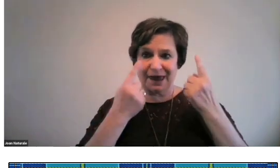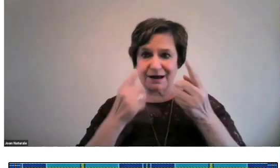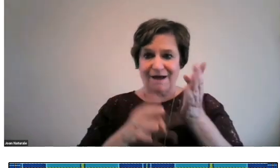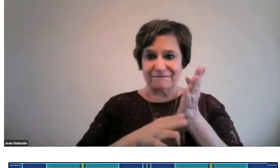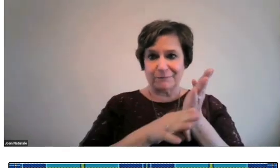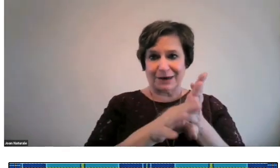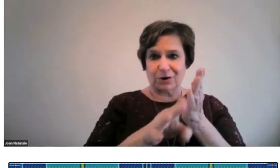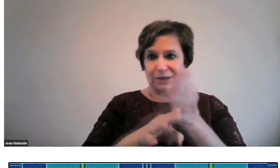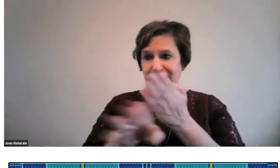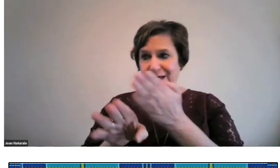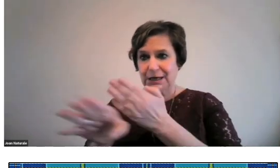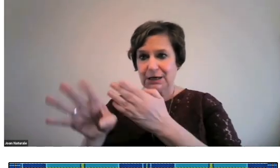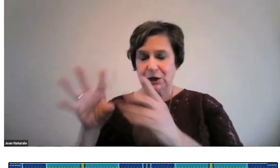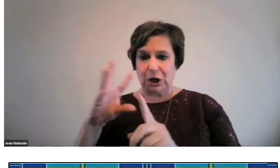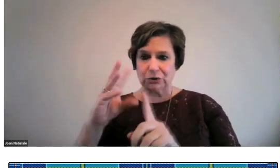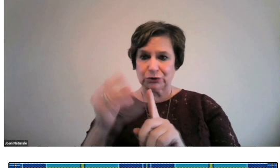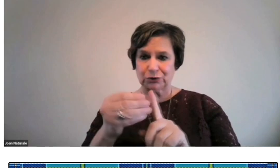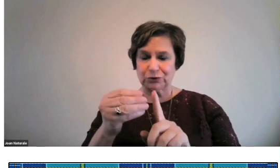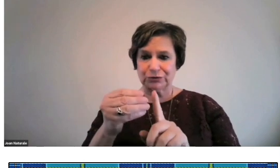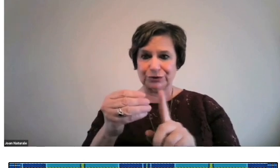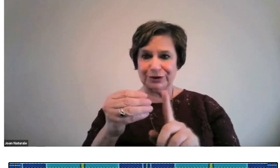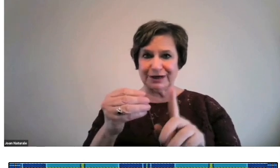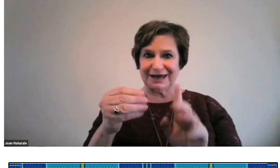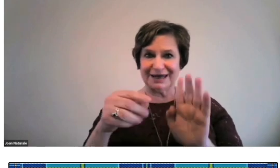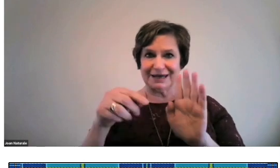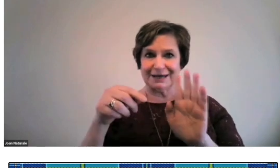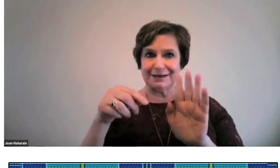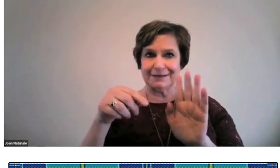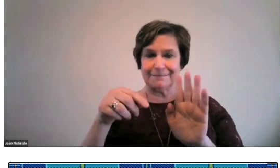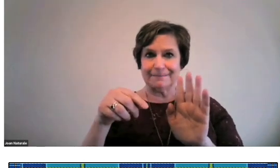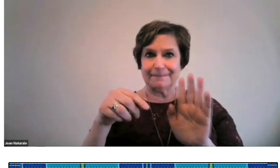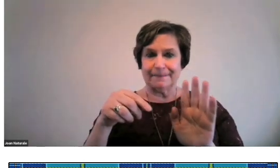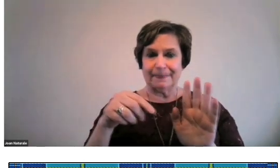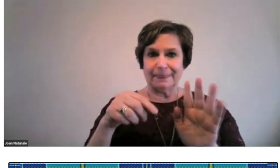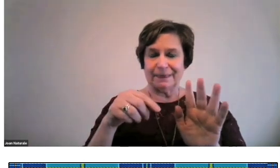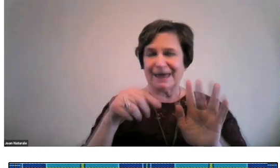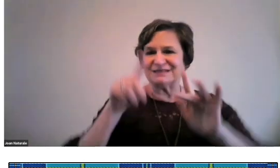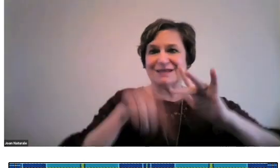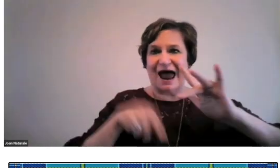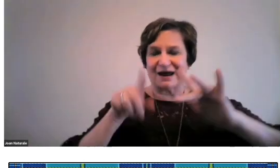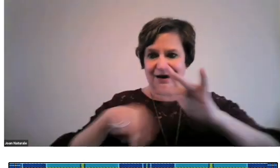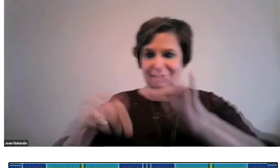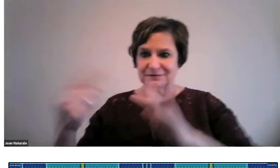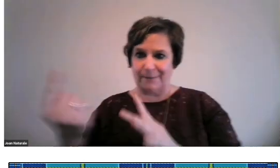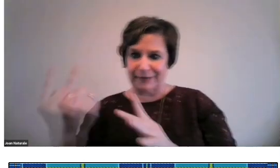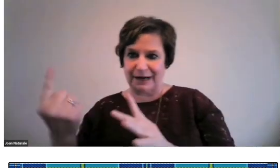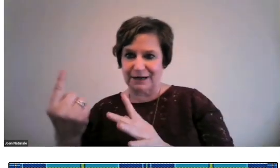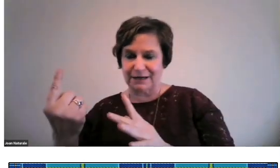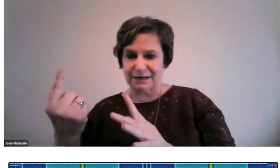Oftentimes we think of minority cultures as lacking.